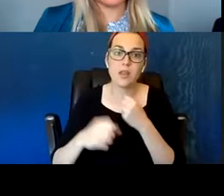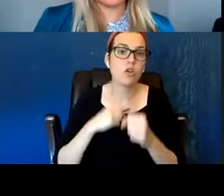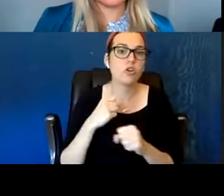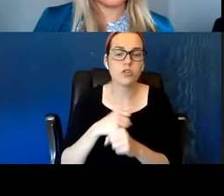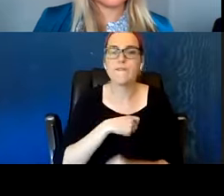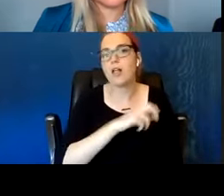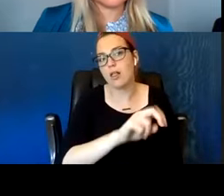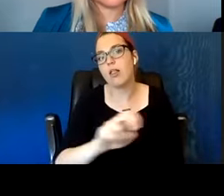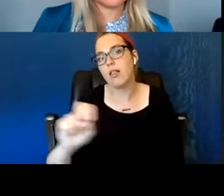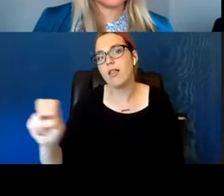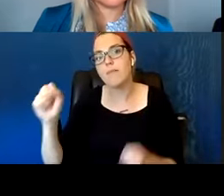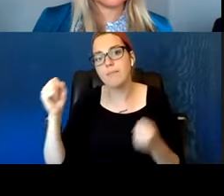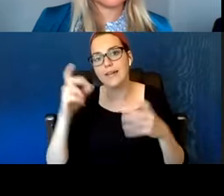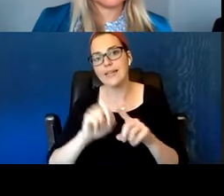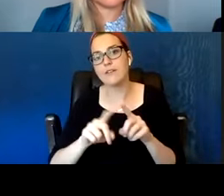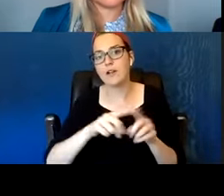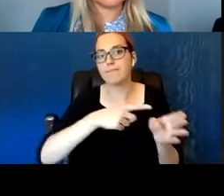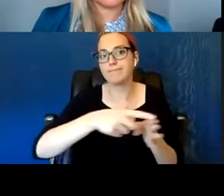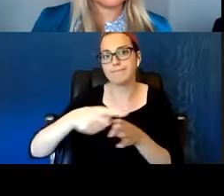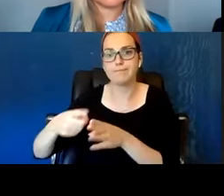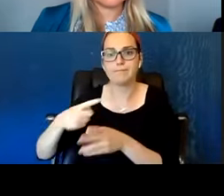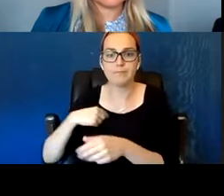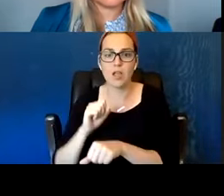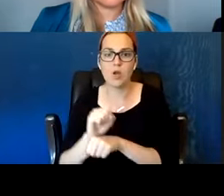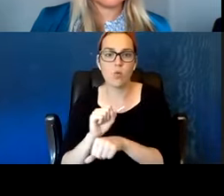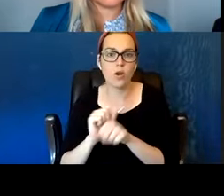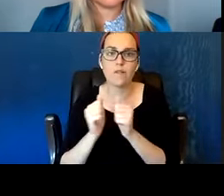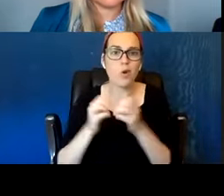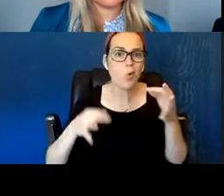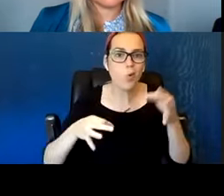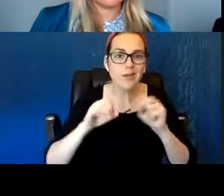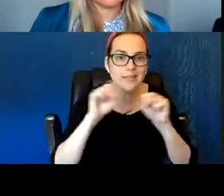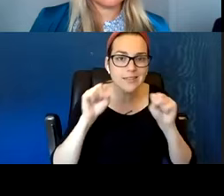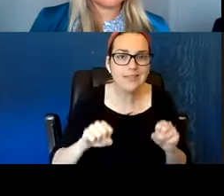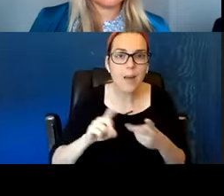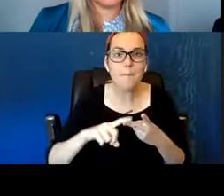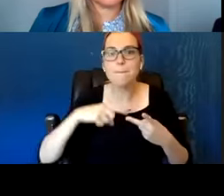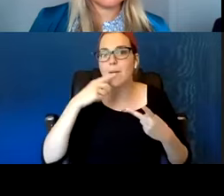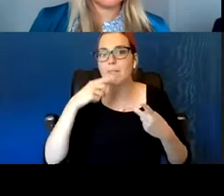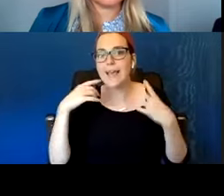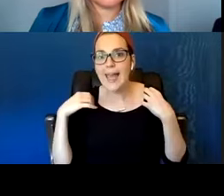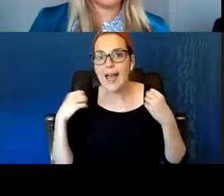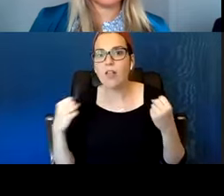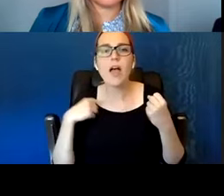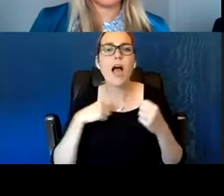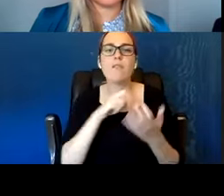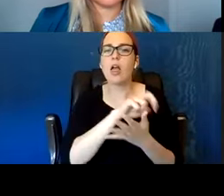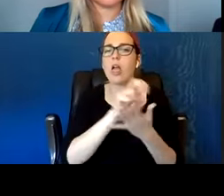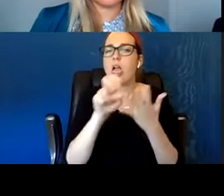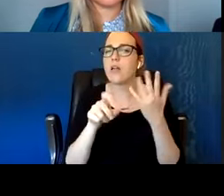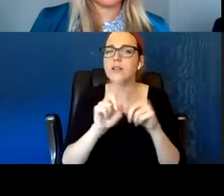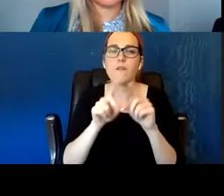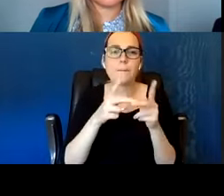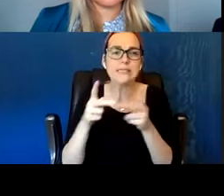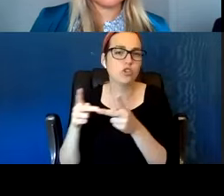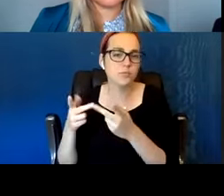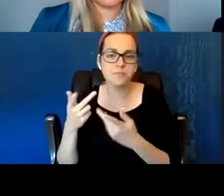CPS, I worked for the port system, I worked for public health. I never saw, the work that I did